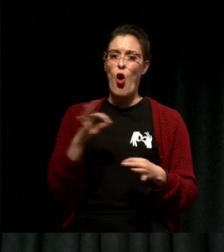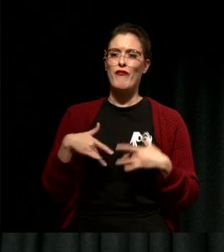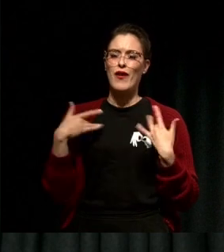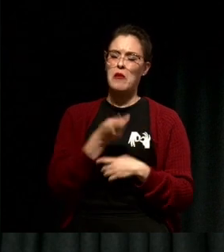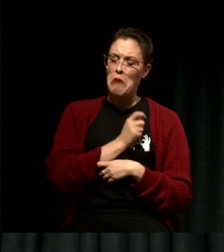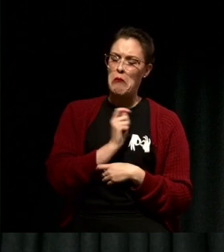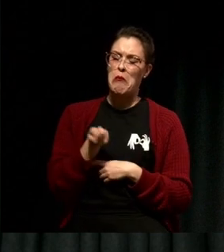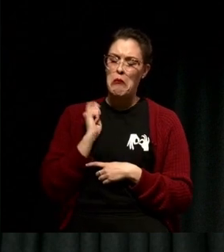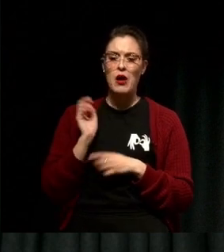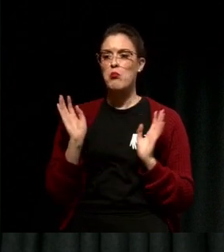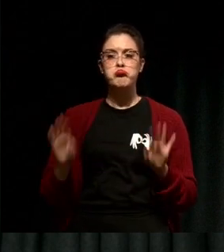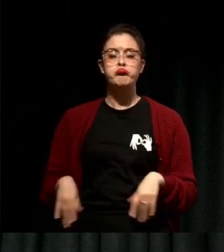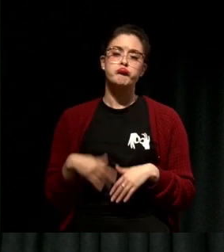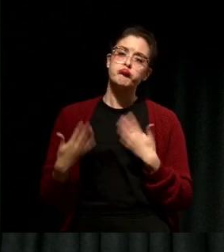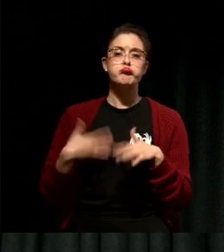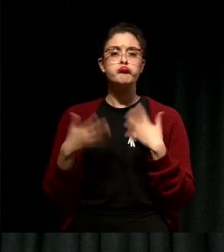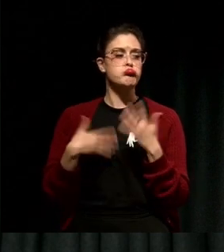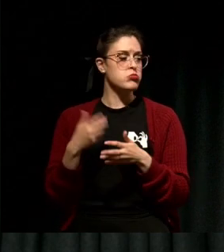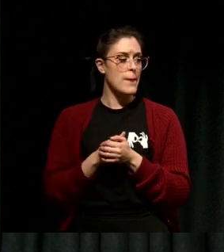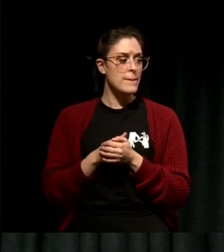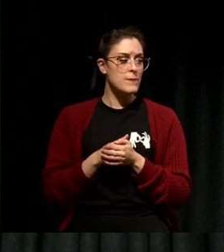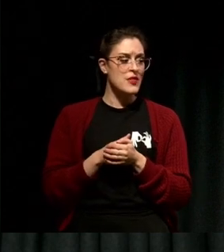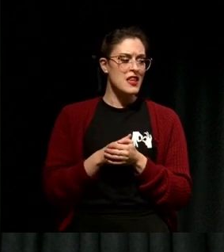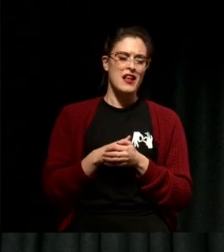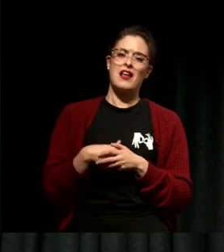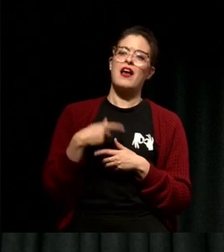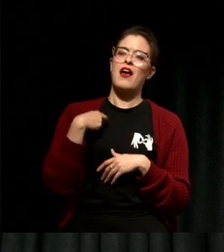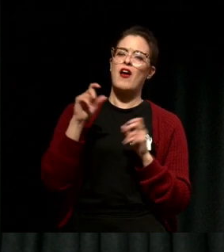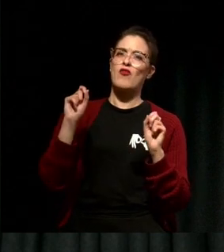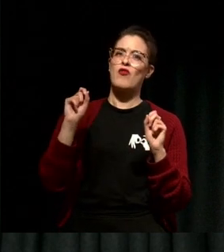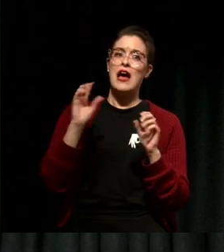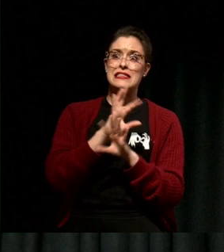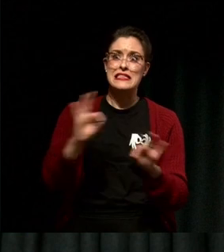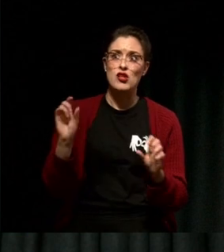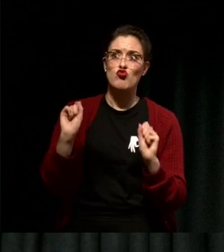And without realizing it I was practicing another principle of conscious leadership.